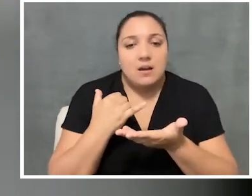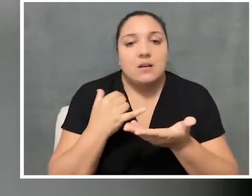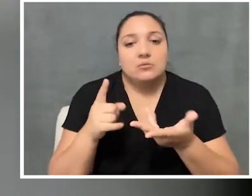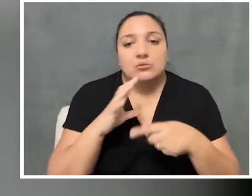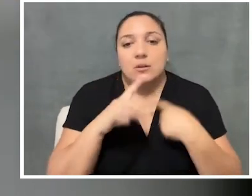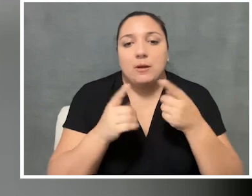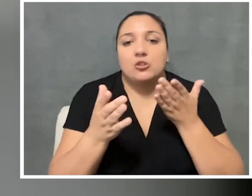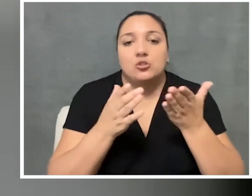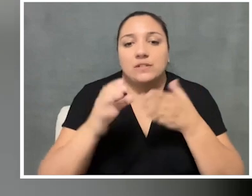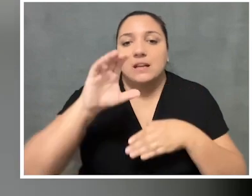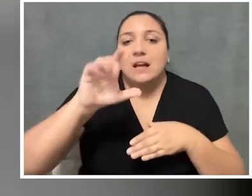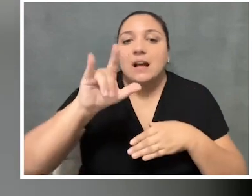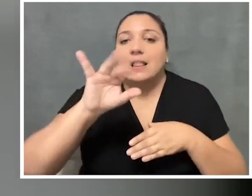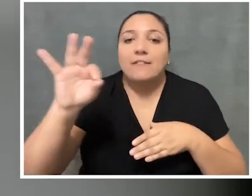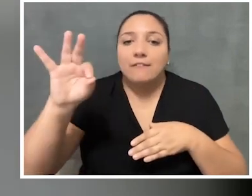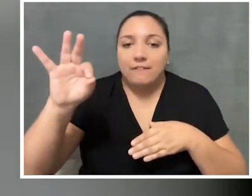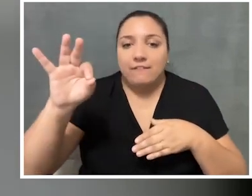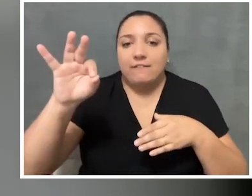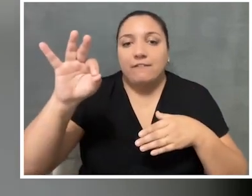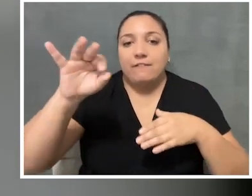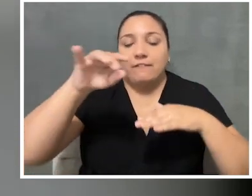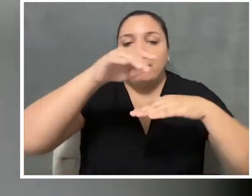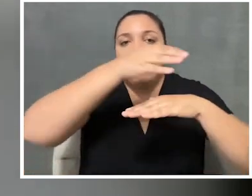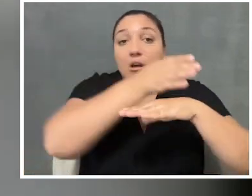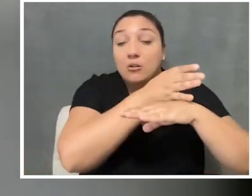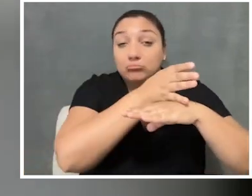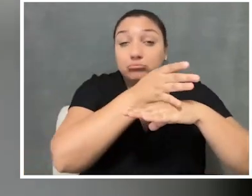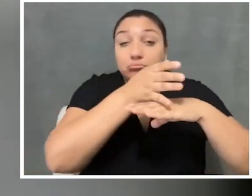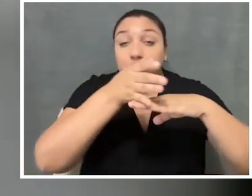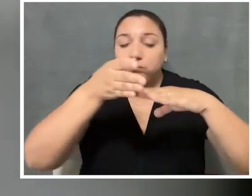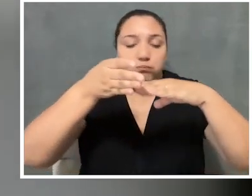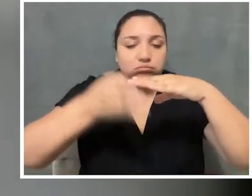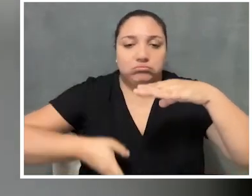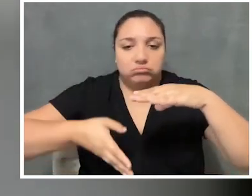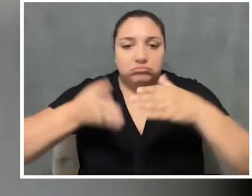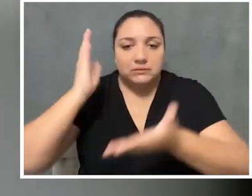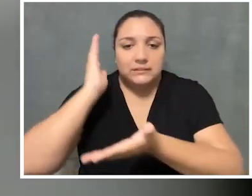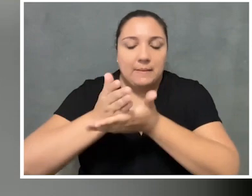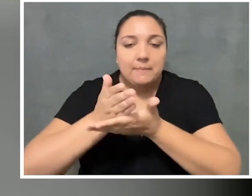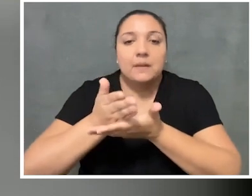And so Supporting Transitions really sprang into being as a way to support that transition.